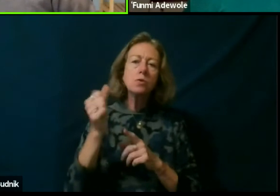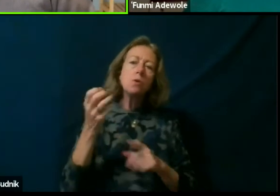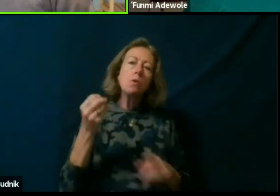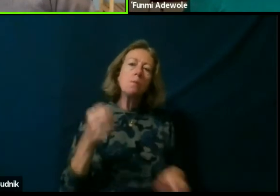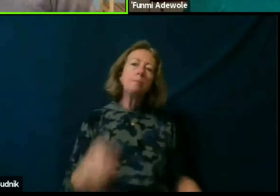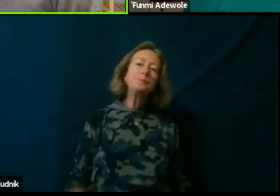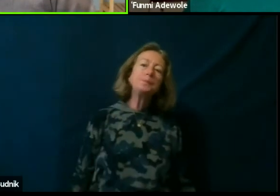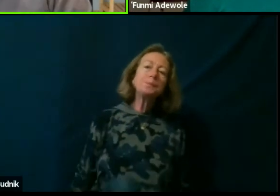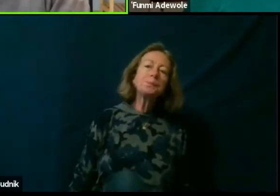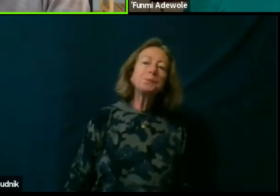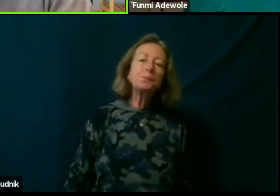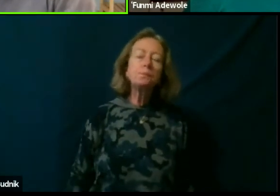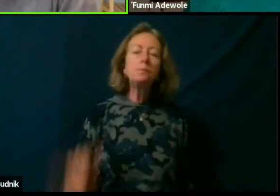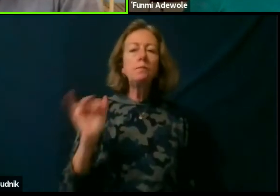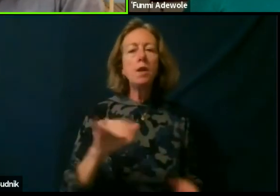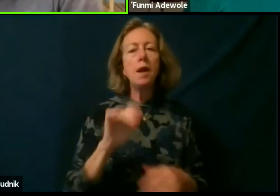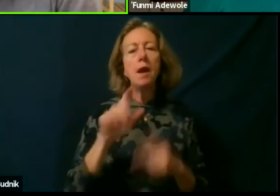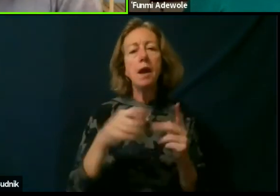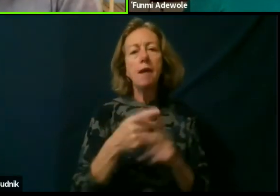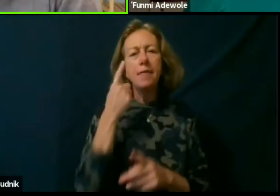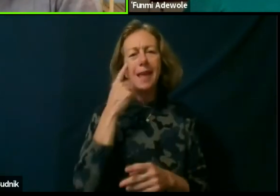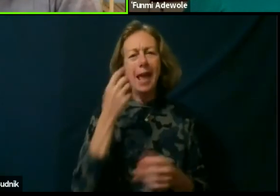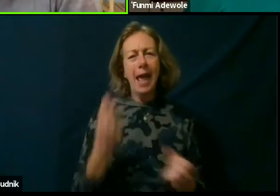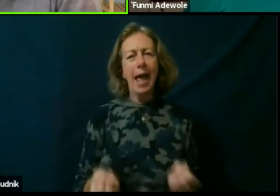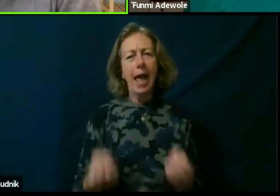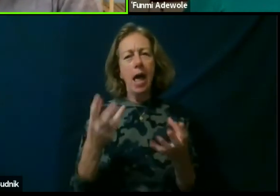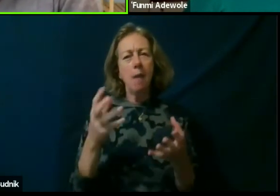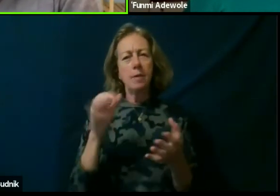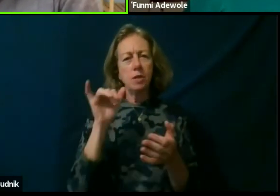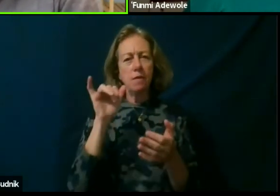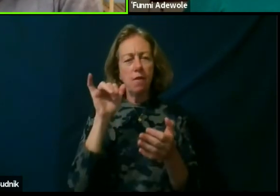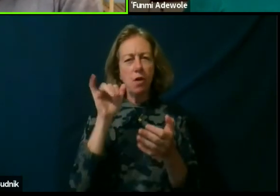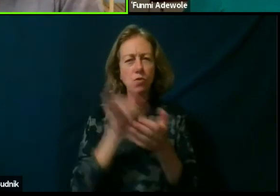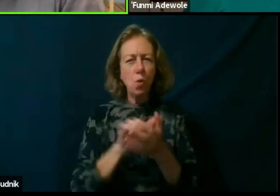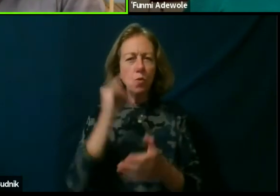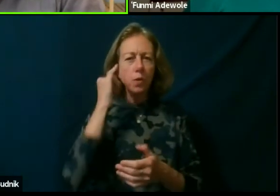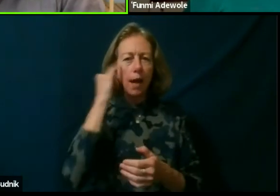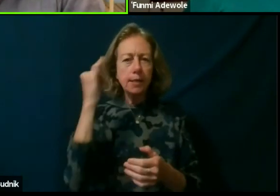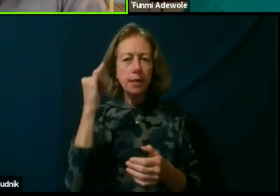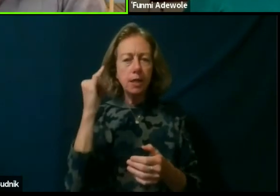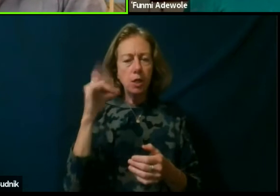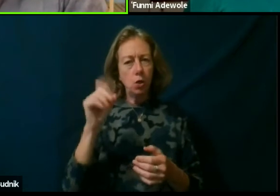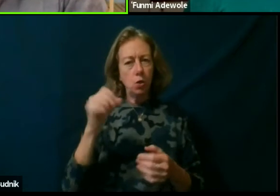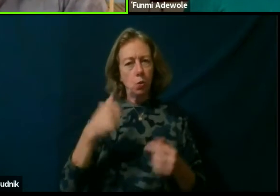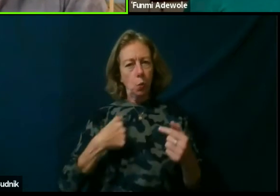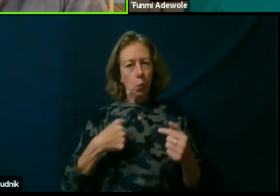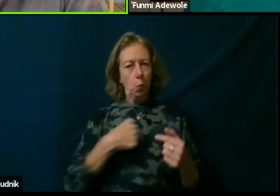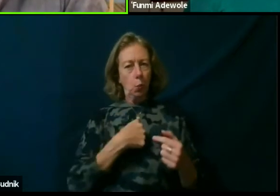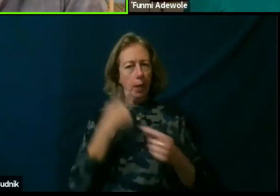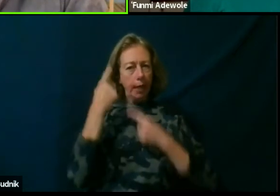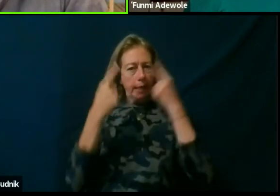you know, how much of those nuanced ideas do we consider when we're think about dramaturgy?